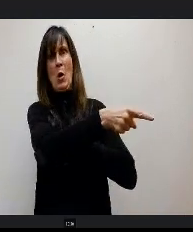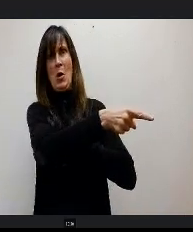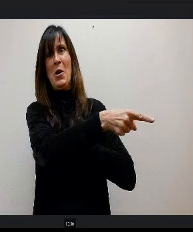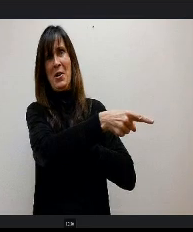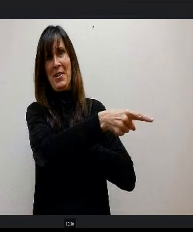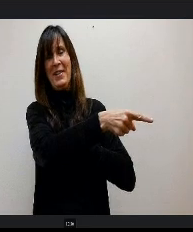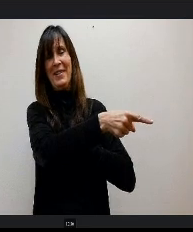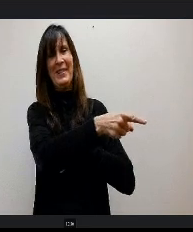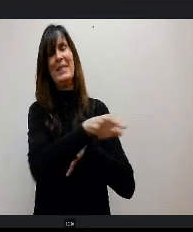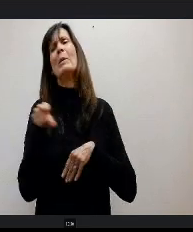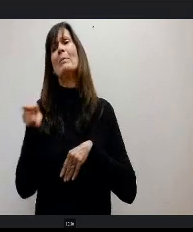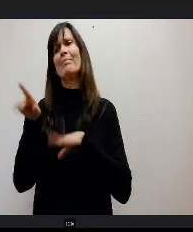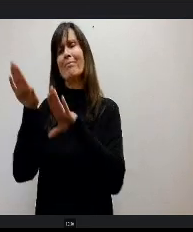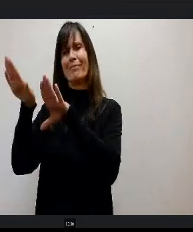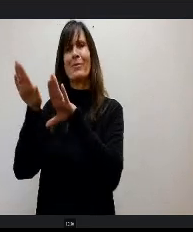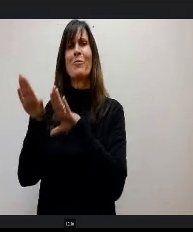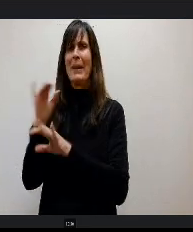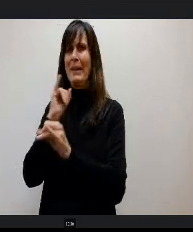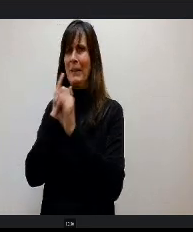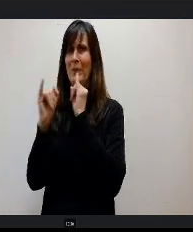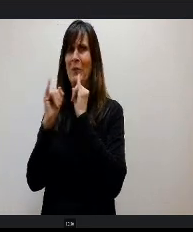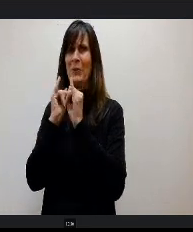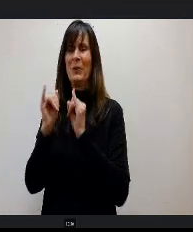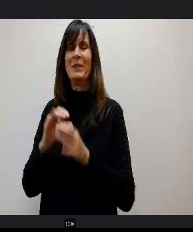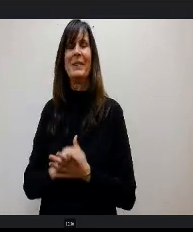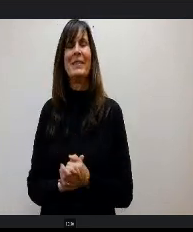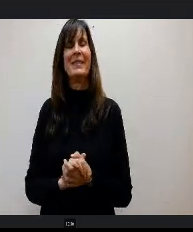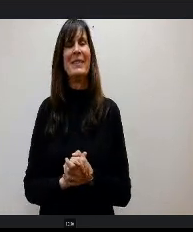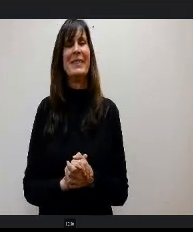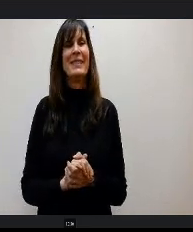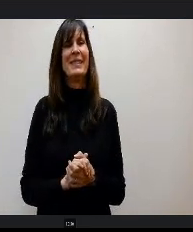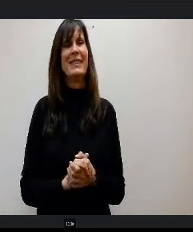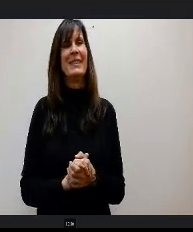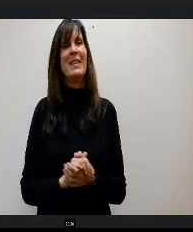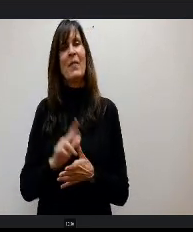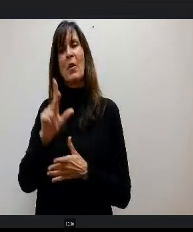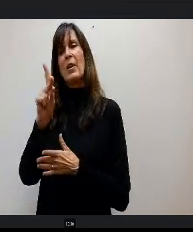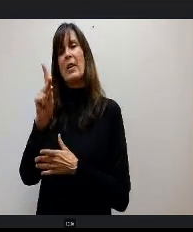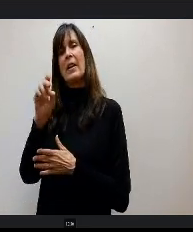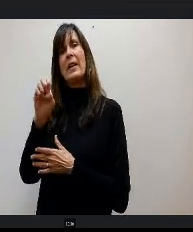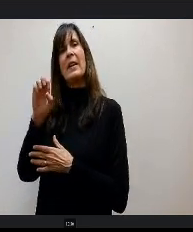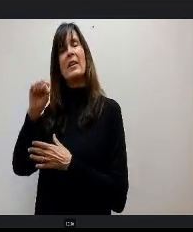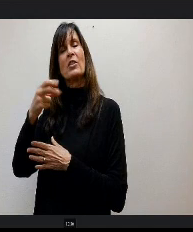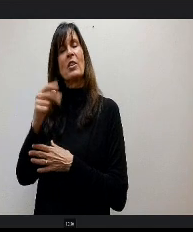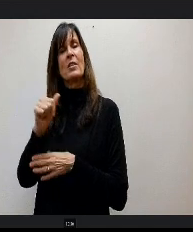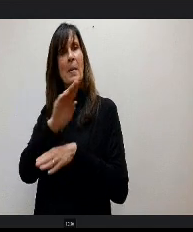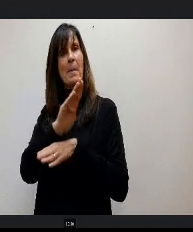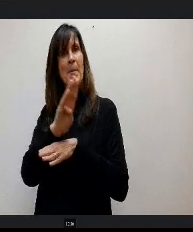did great, so it was great. So as far as Keisha's education, she holds a Bachelor's of Arts in Bilingual Elementary